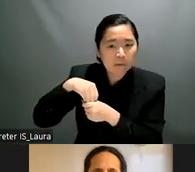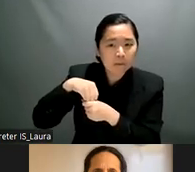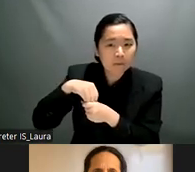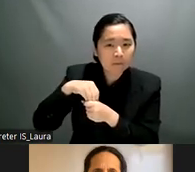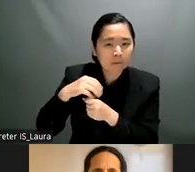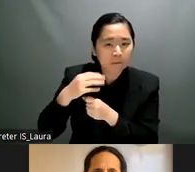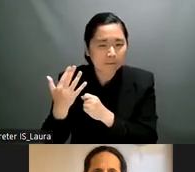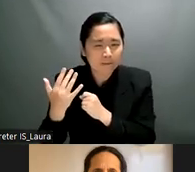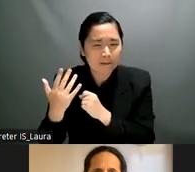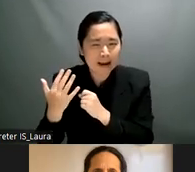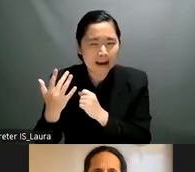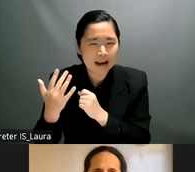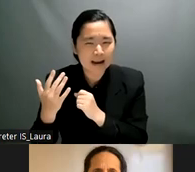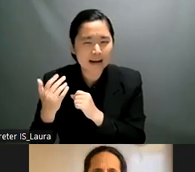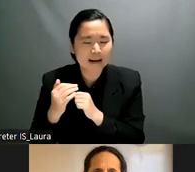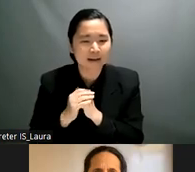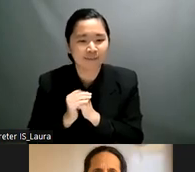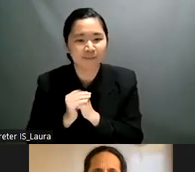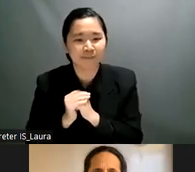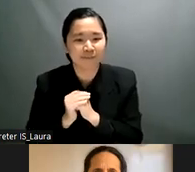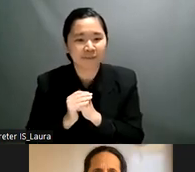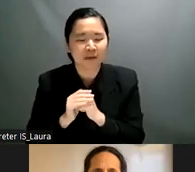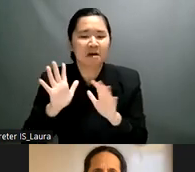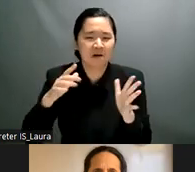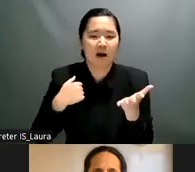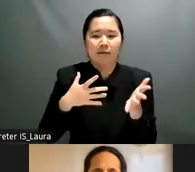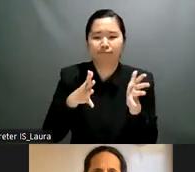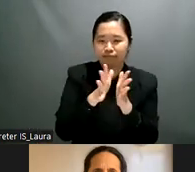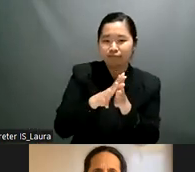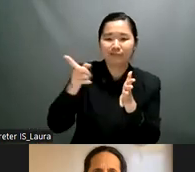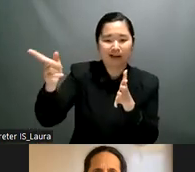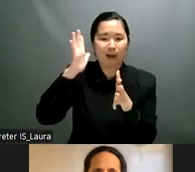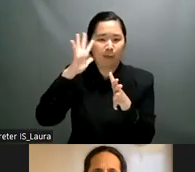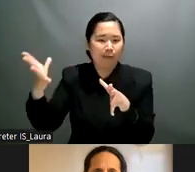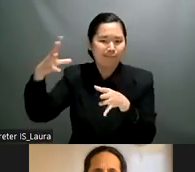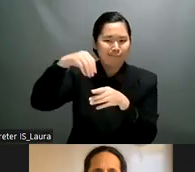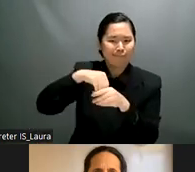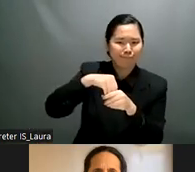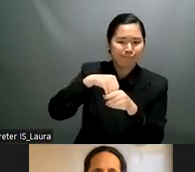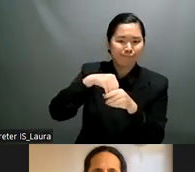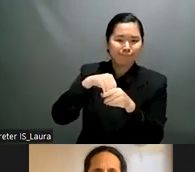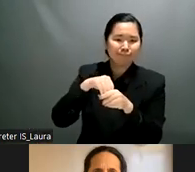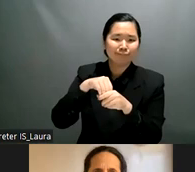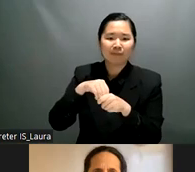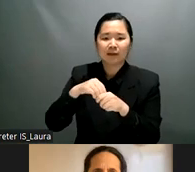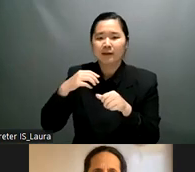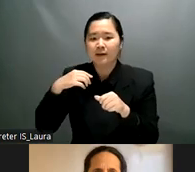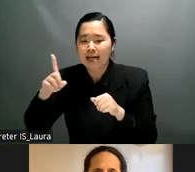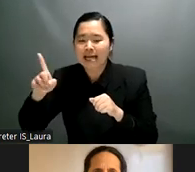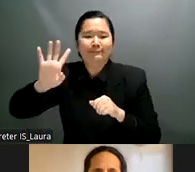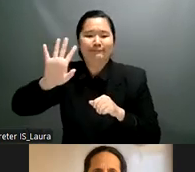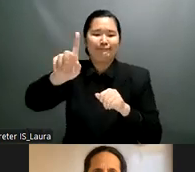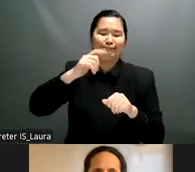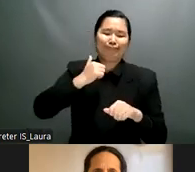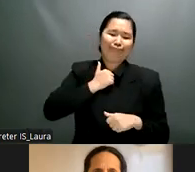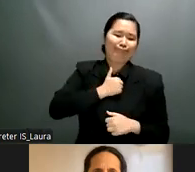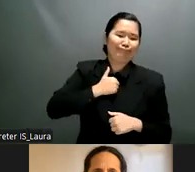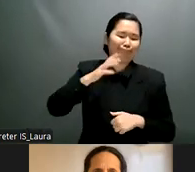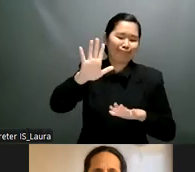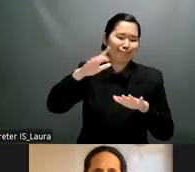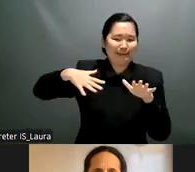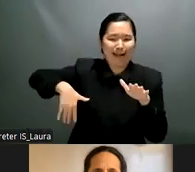i'm sorry she still hasn't arrived so i was telling i'm sorry i'm very i'm very i'm very